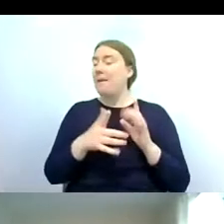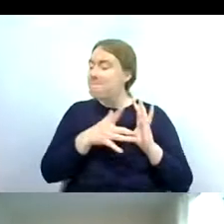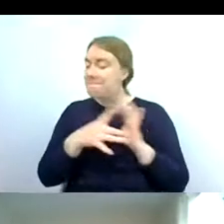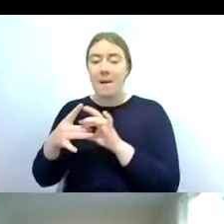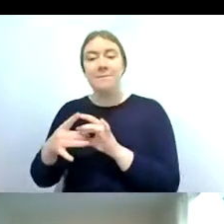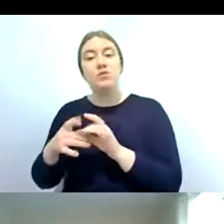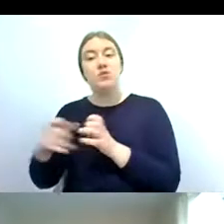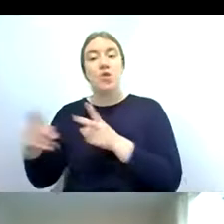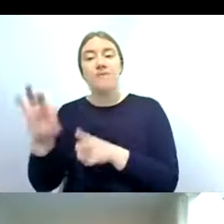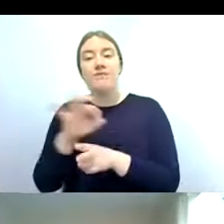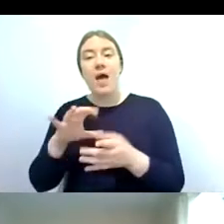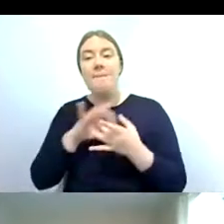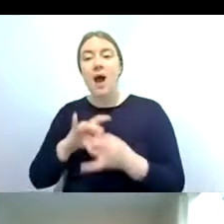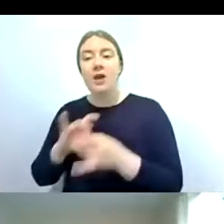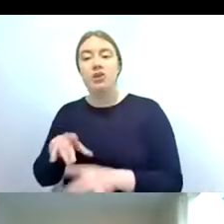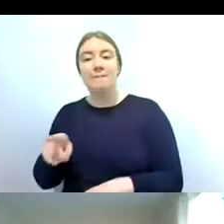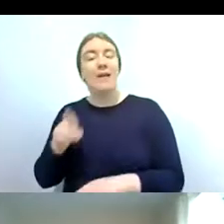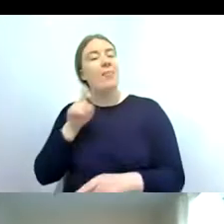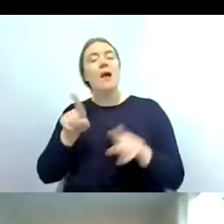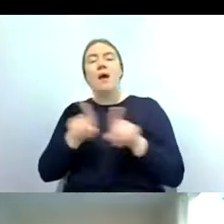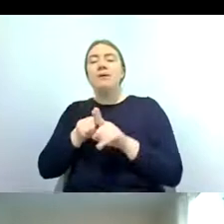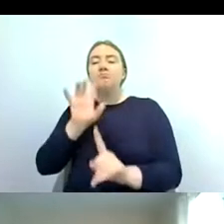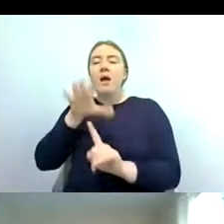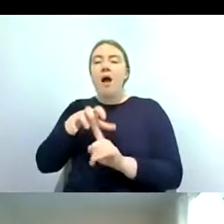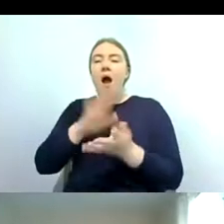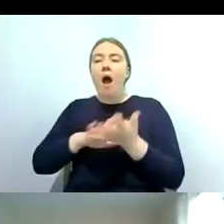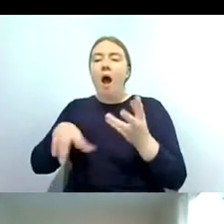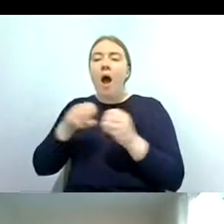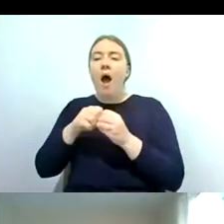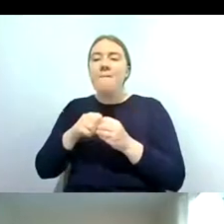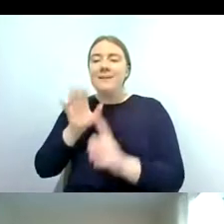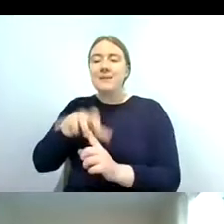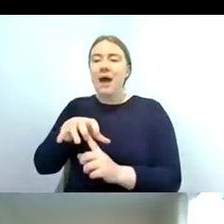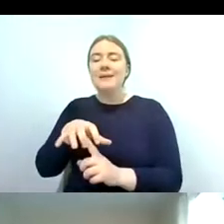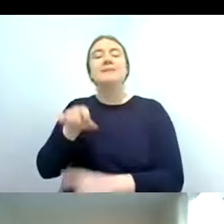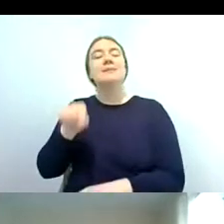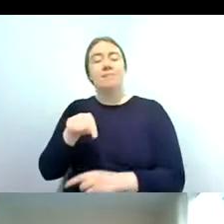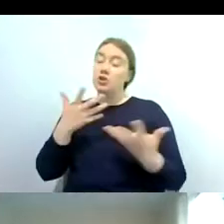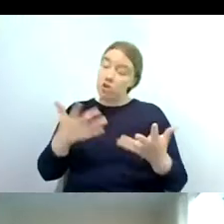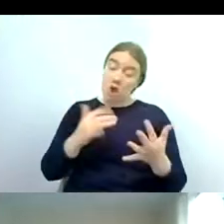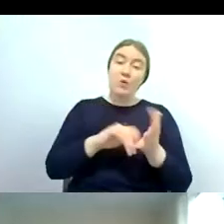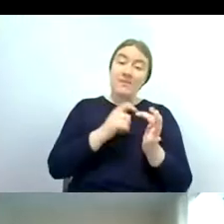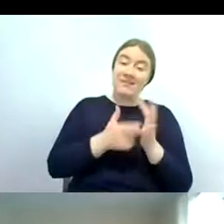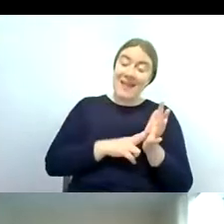and and act as hub sites for the riverfly so severn rivers trust and acts as a local hub site